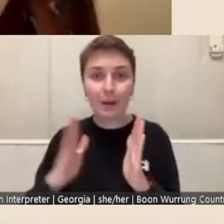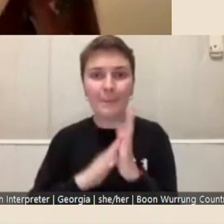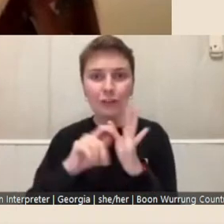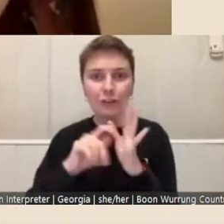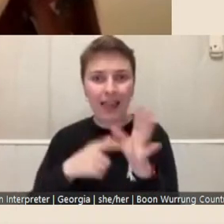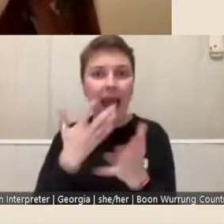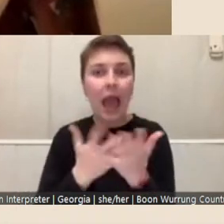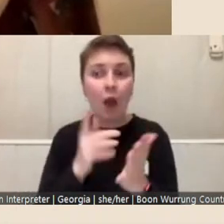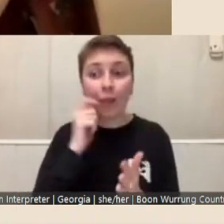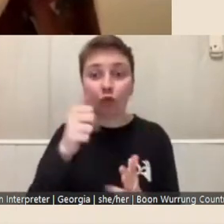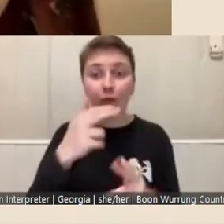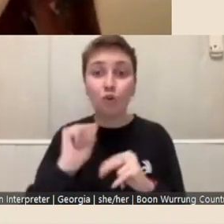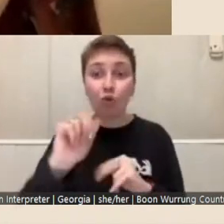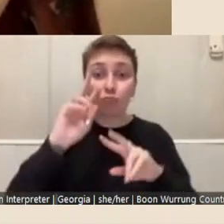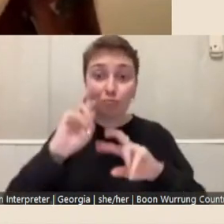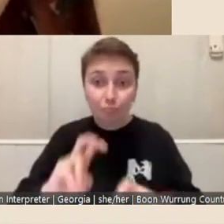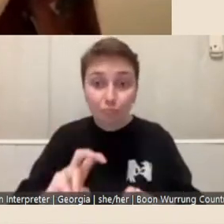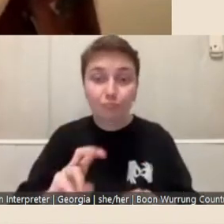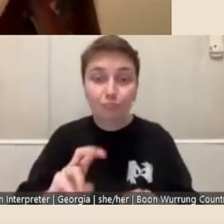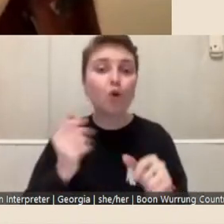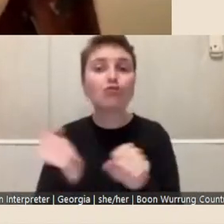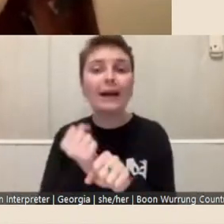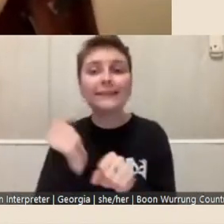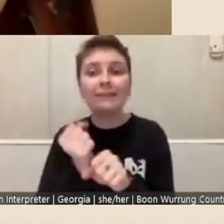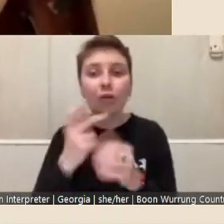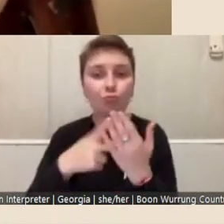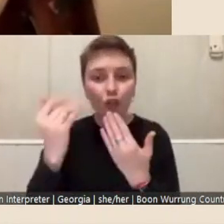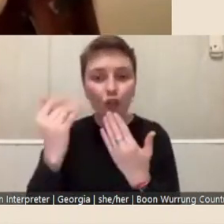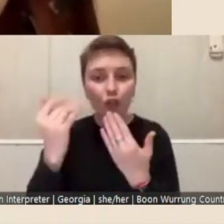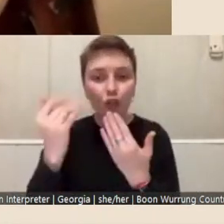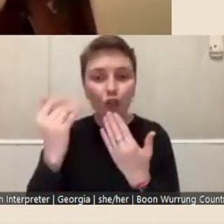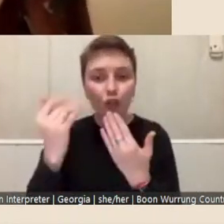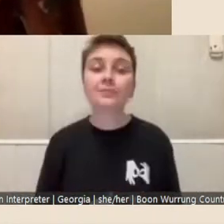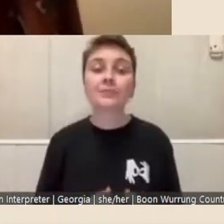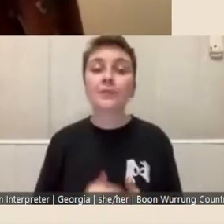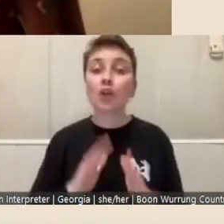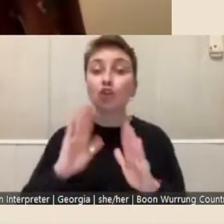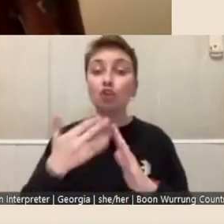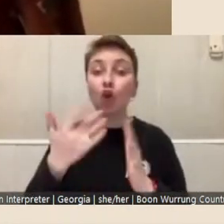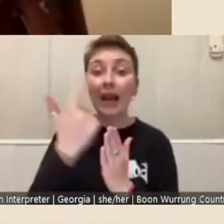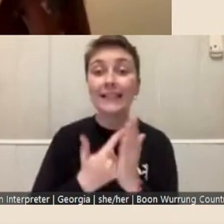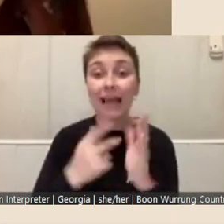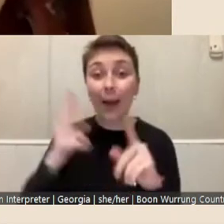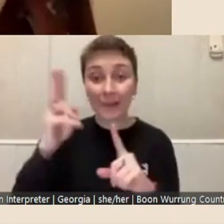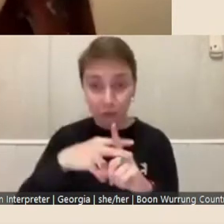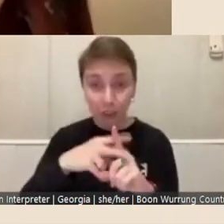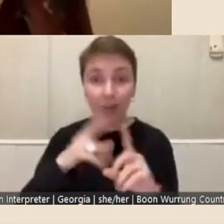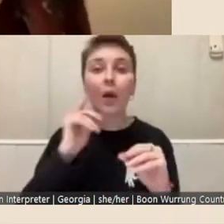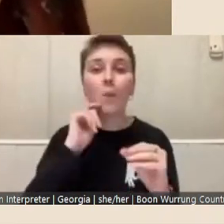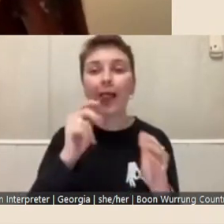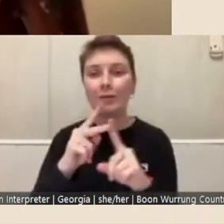or creative project. Shortlisted applications will then be reviewed by independent selection panels.